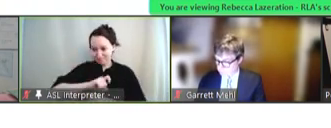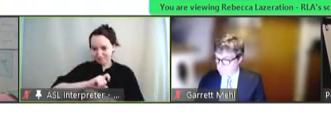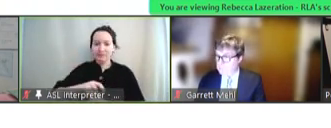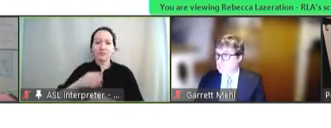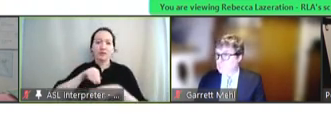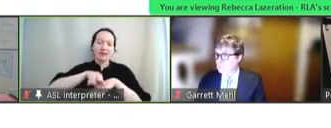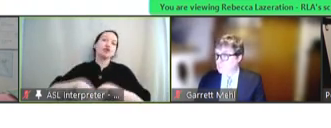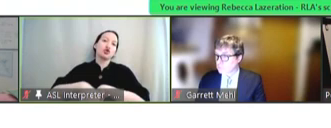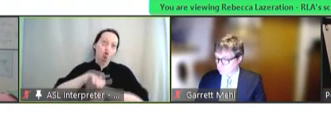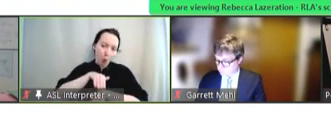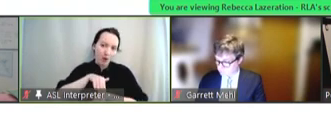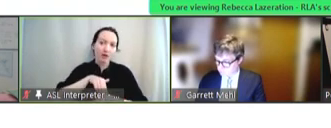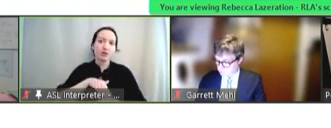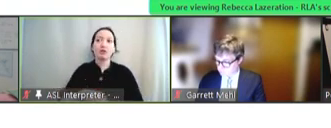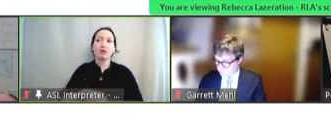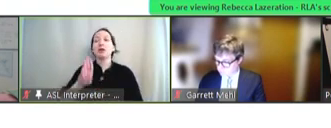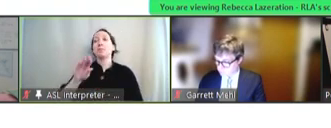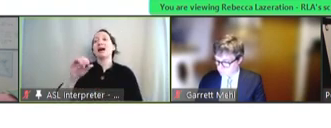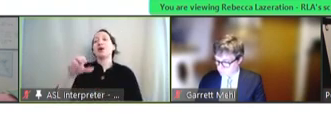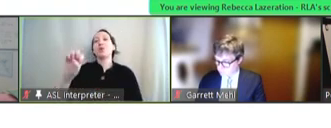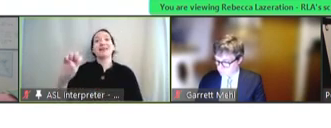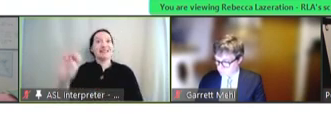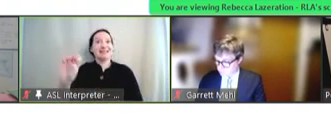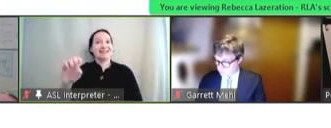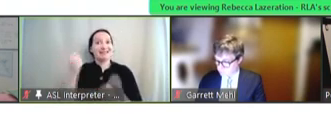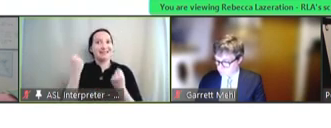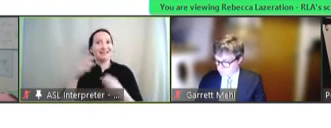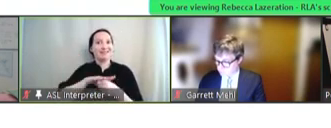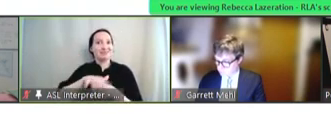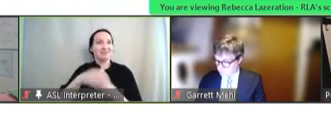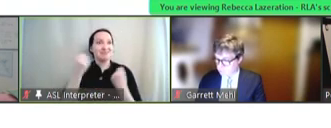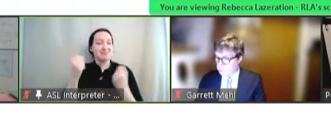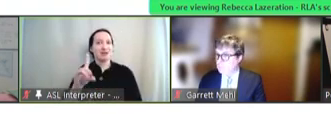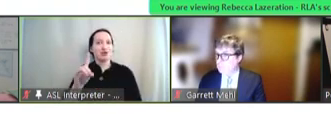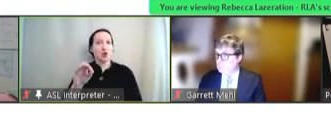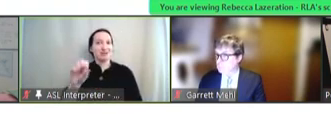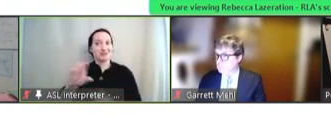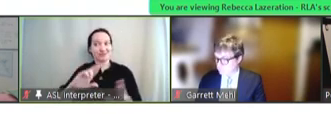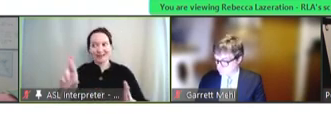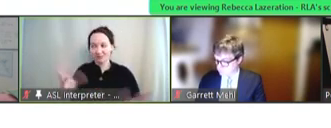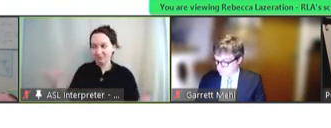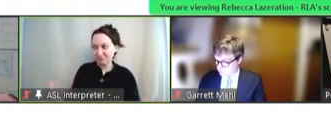because Bio E will soon have a billion doses ready to go and there's a bit of a disconnect -- because